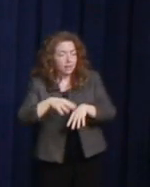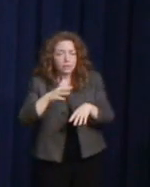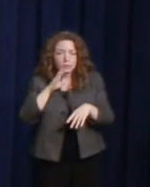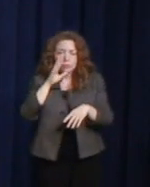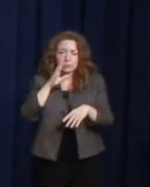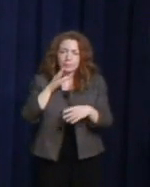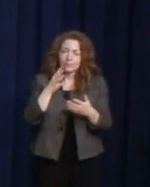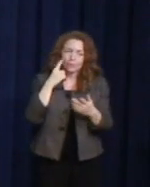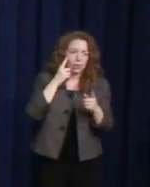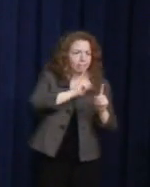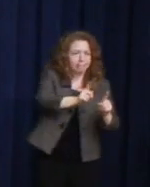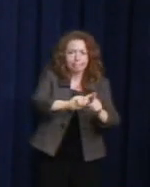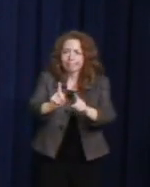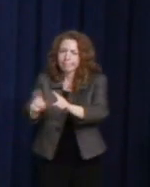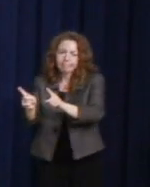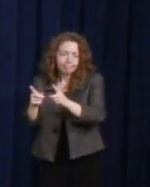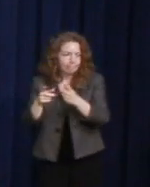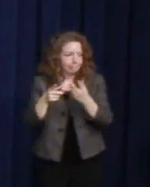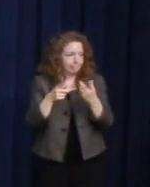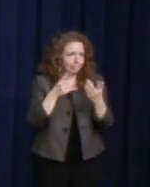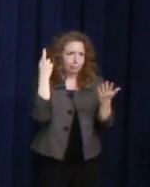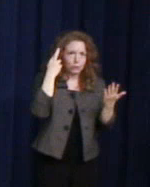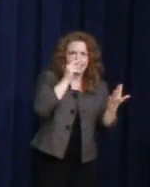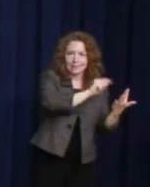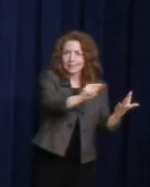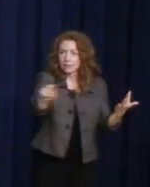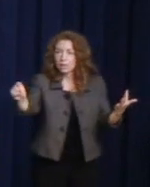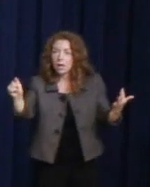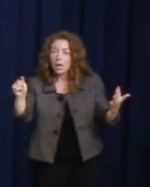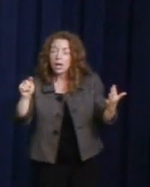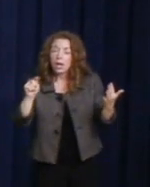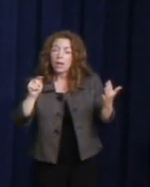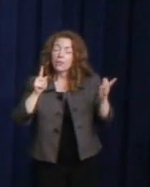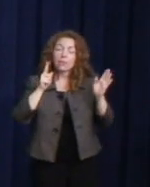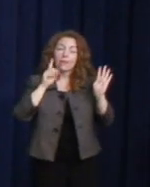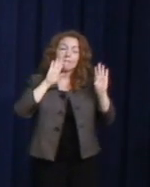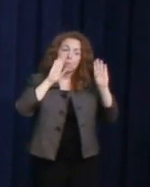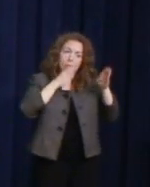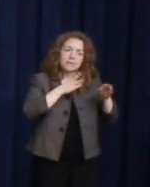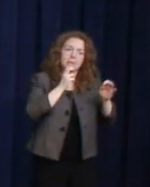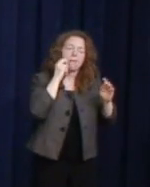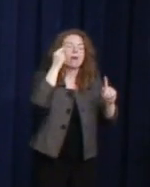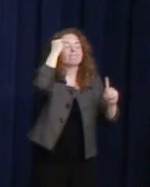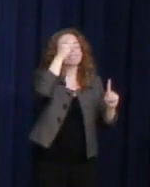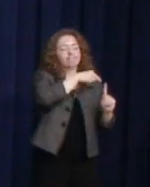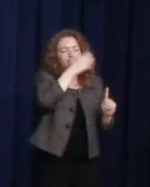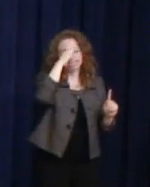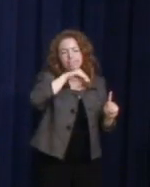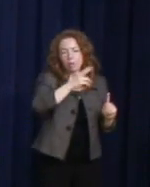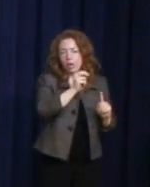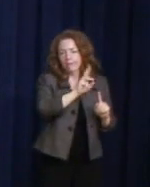So while his focus and what he is remembered for is about his advocacy and his leadership,